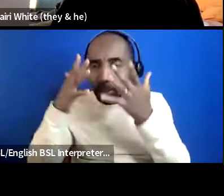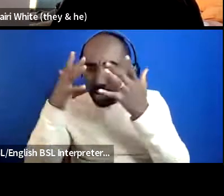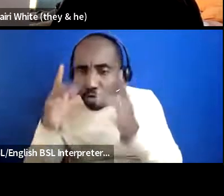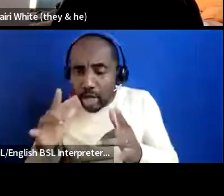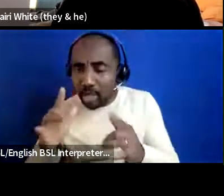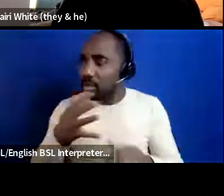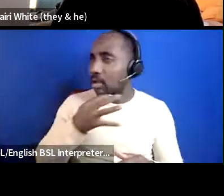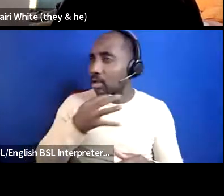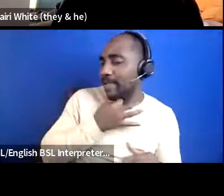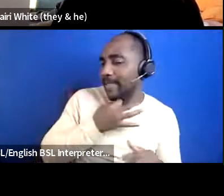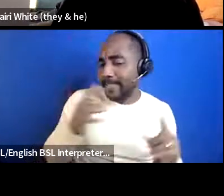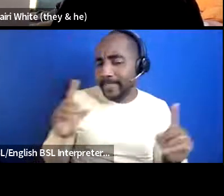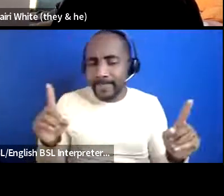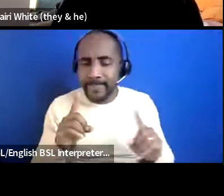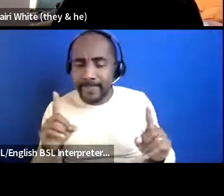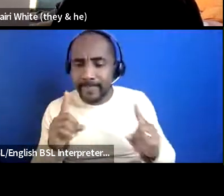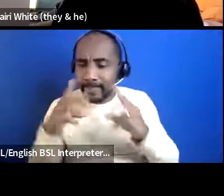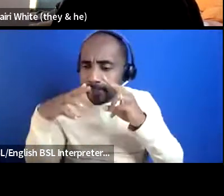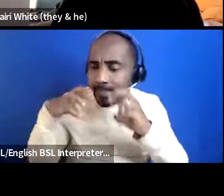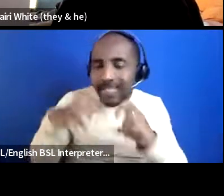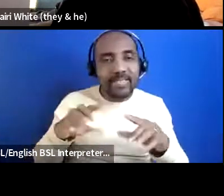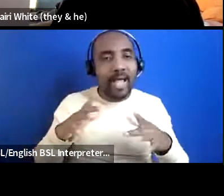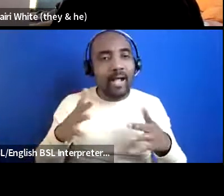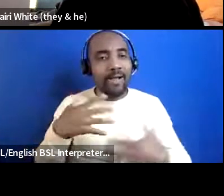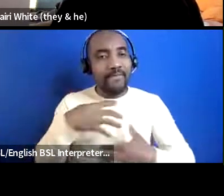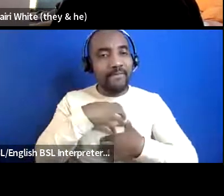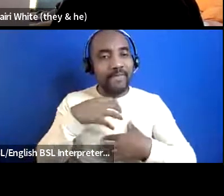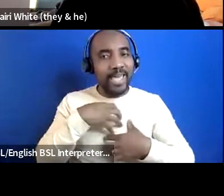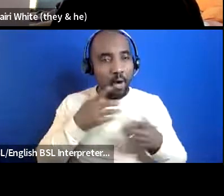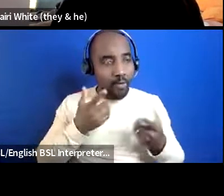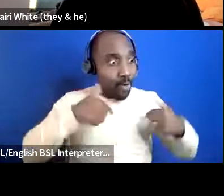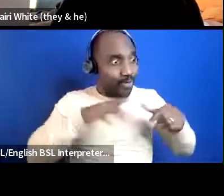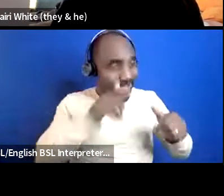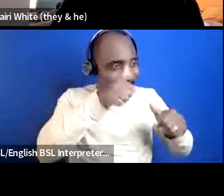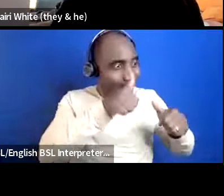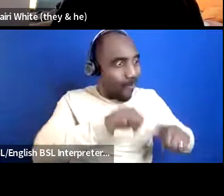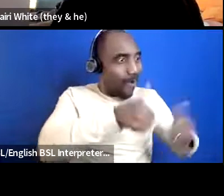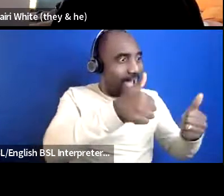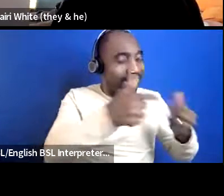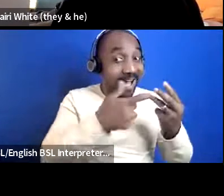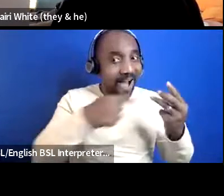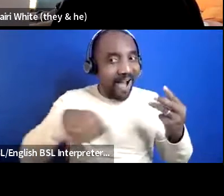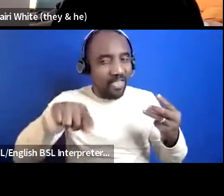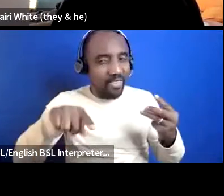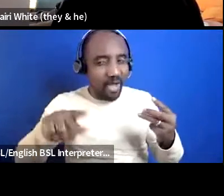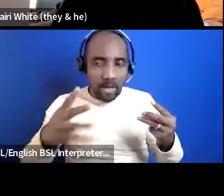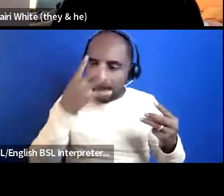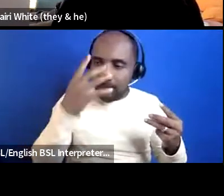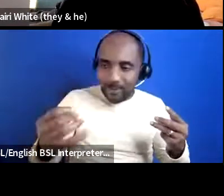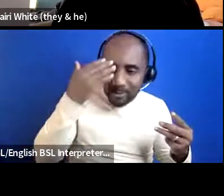fear of the other um and let's start doing some embodied work and unpacking where that comes from